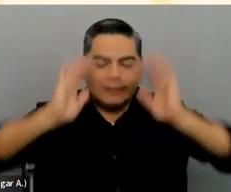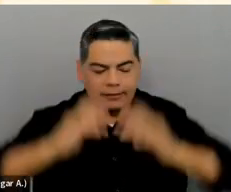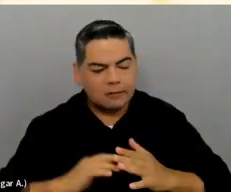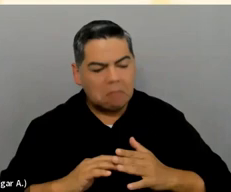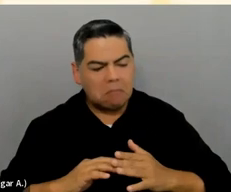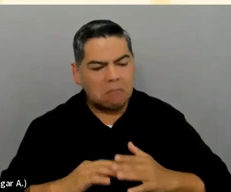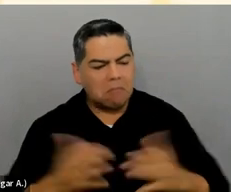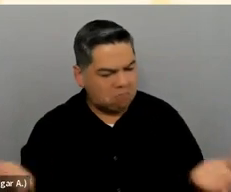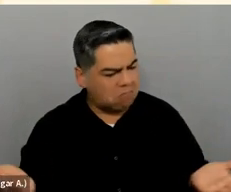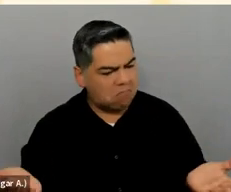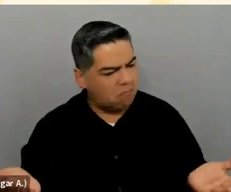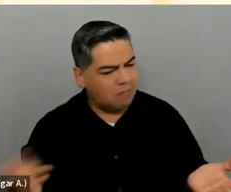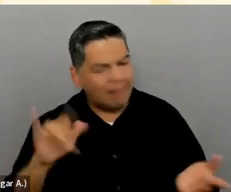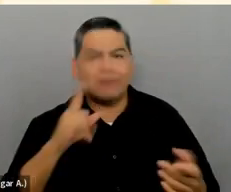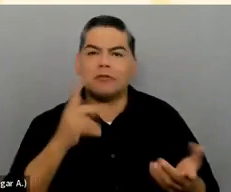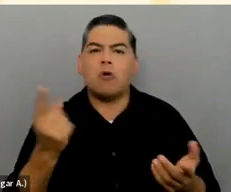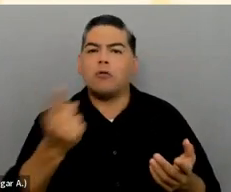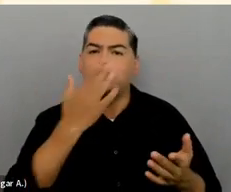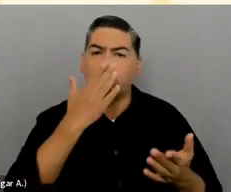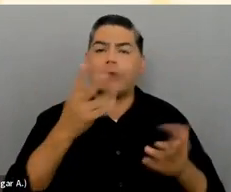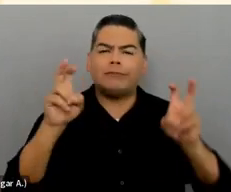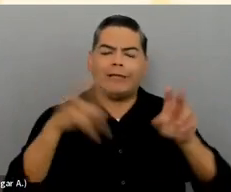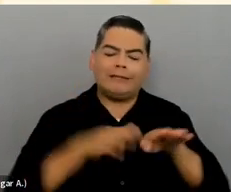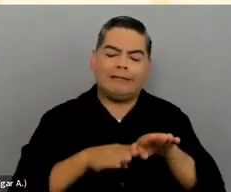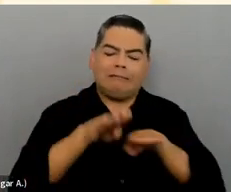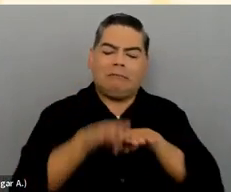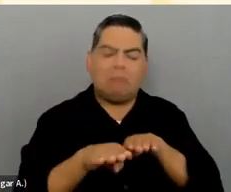That's always step number one. Yes.